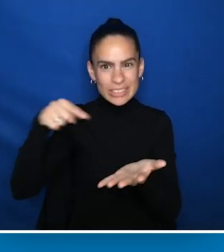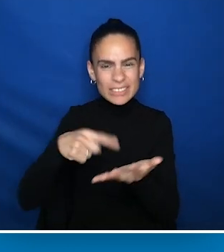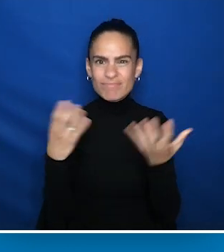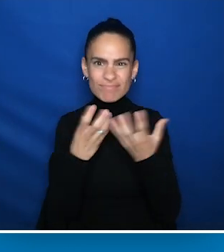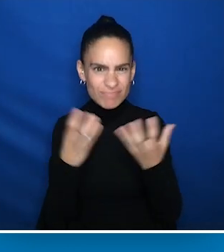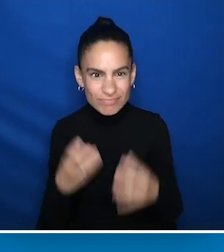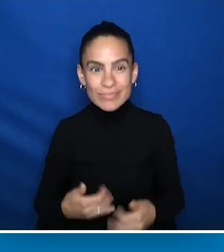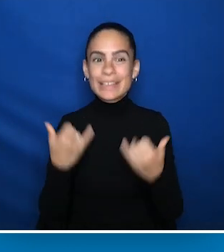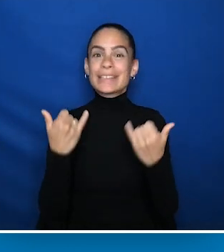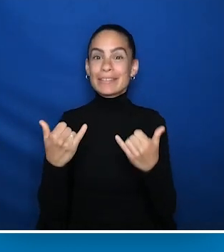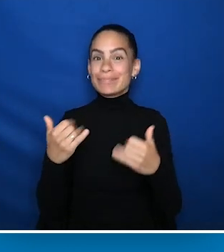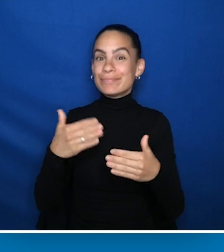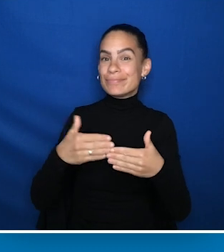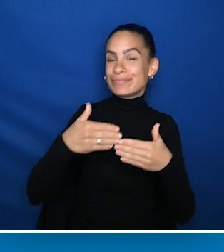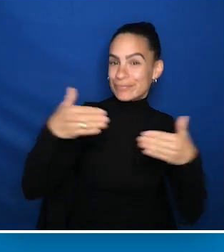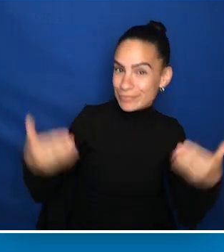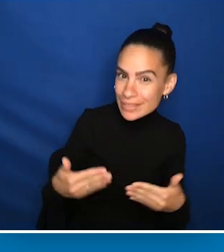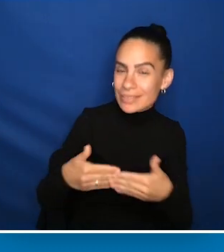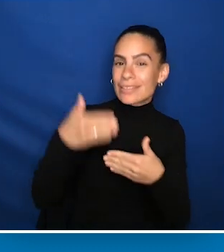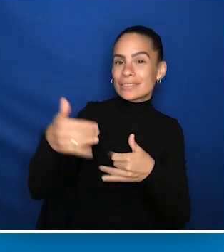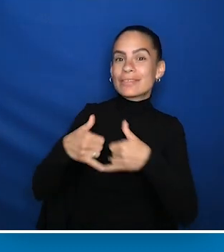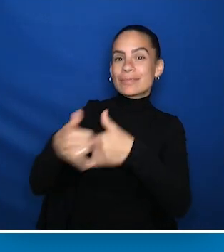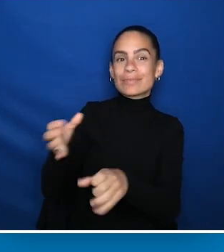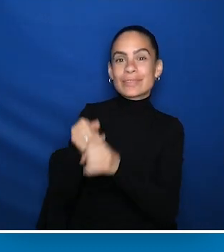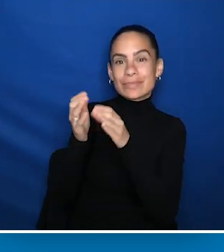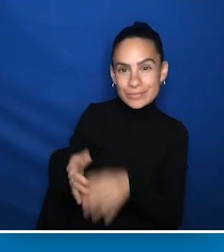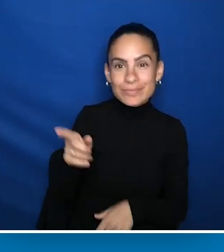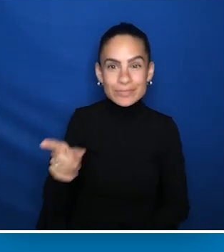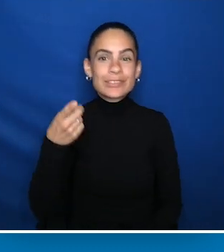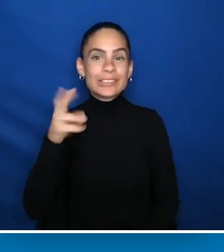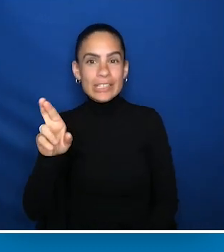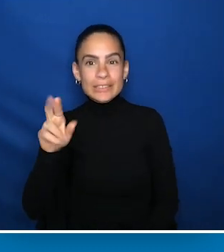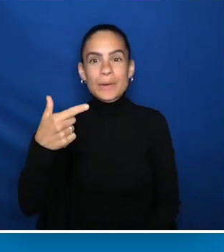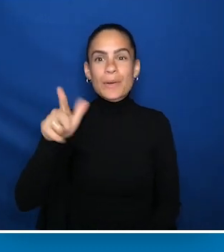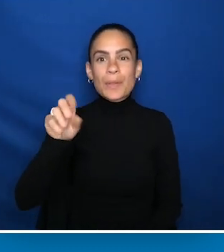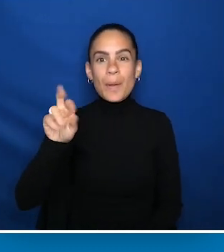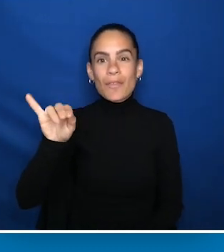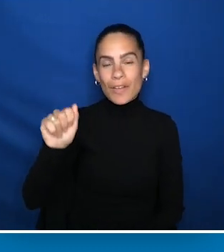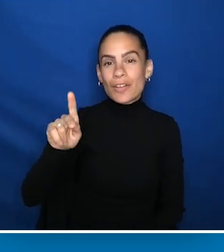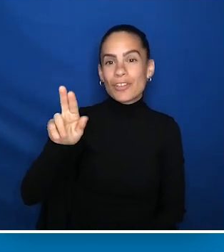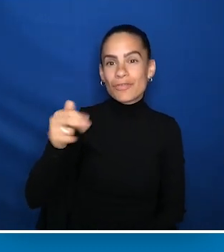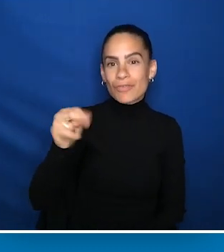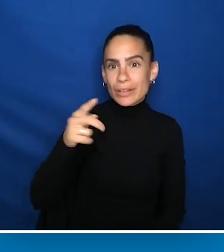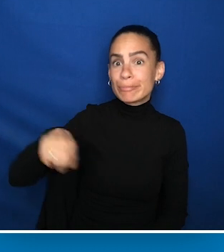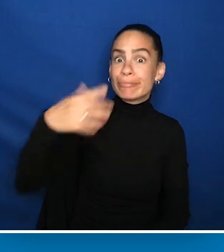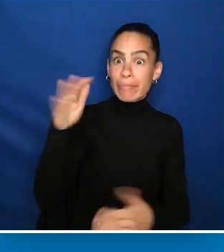And now, to introduce our next awardee is Dr. Gloria Krahn. Those of you familiar with AUCD